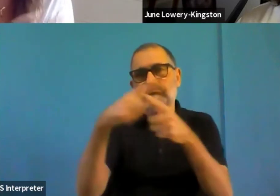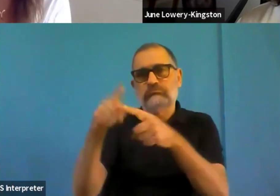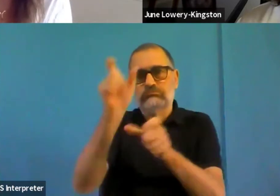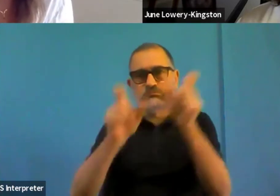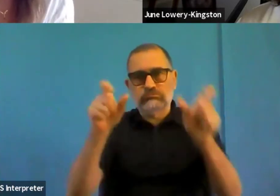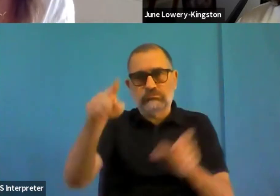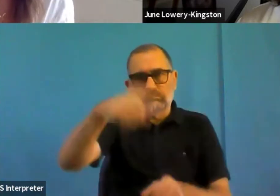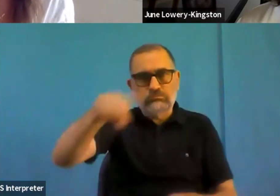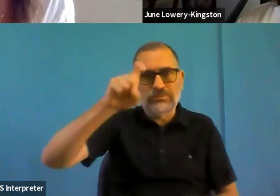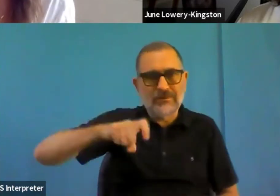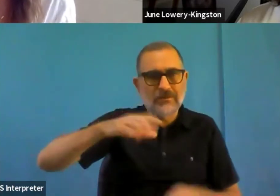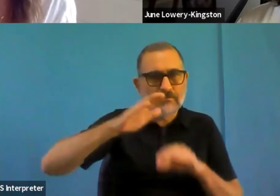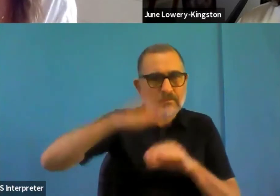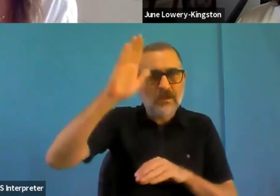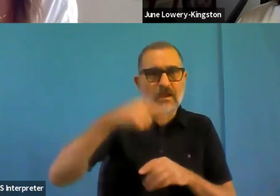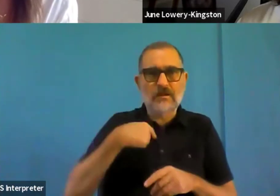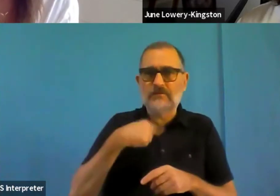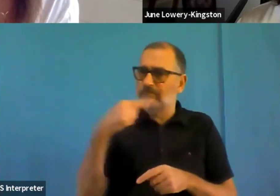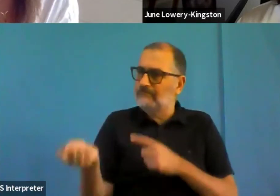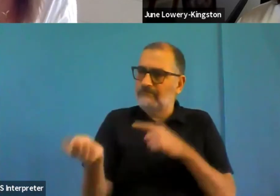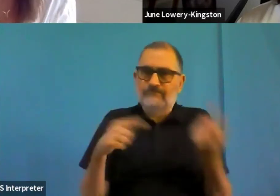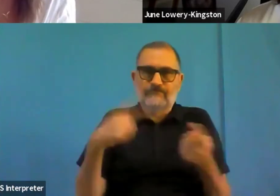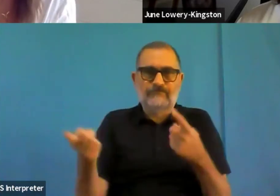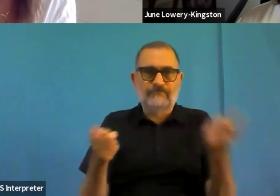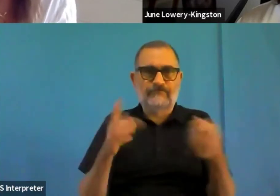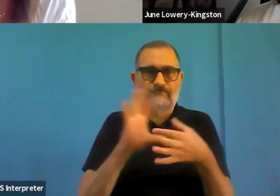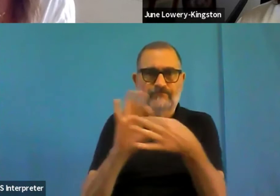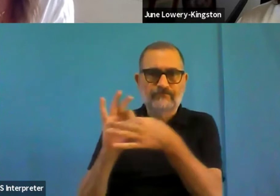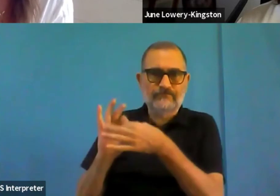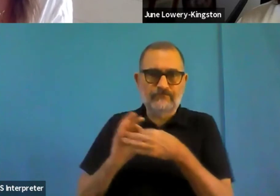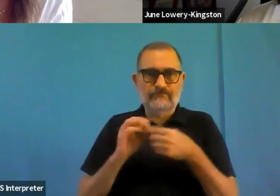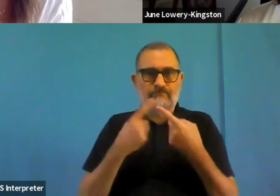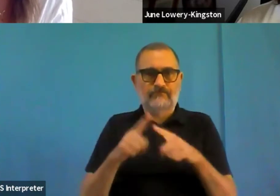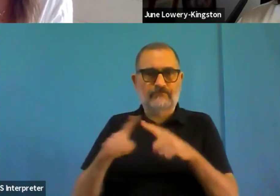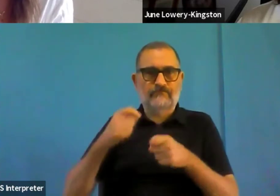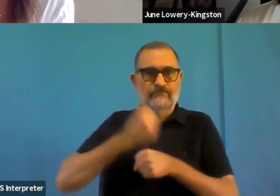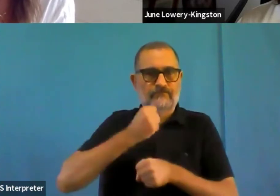decision makers in this in this field. So very happy to have June Laura Kingston with us today.